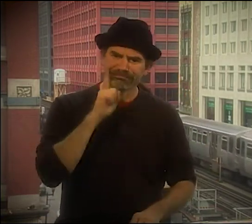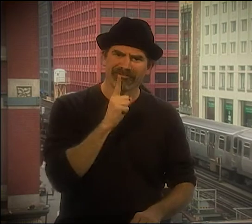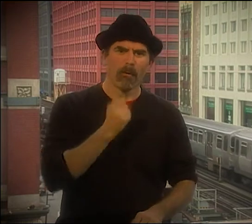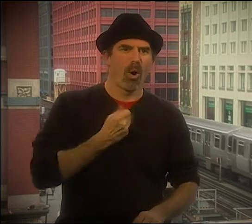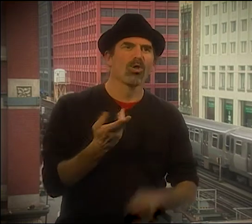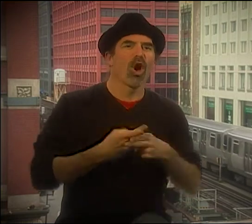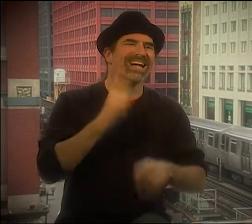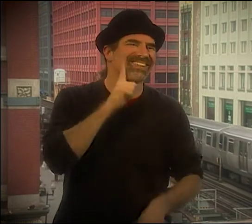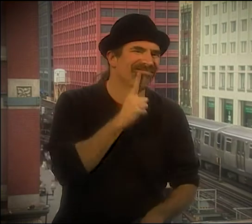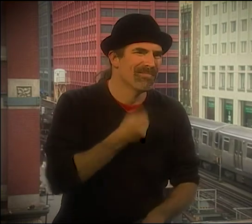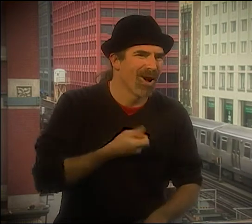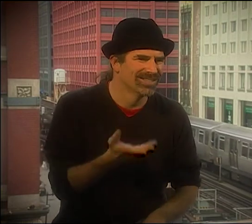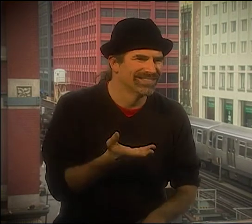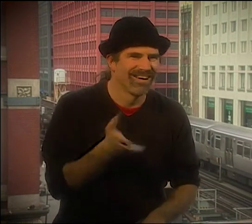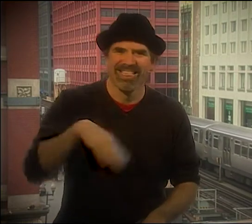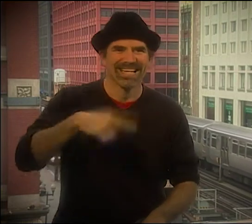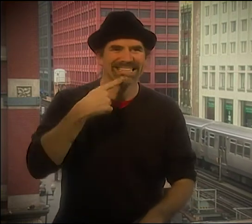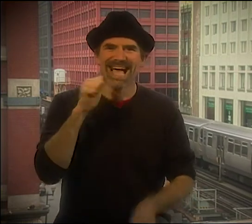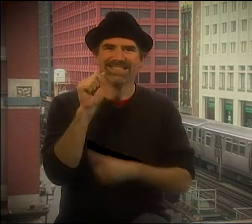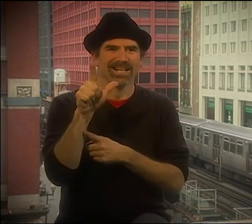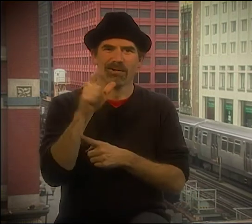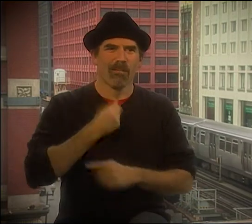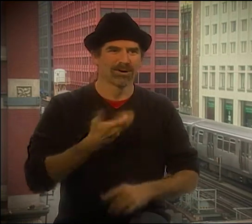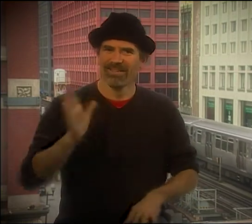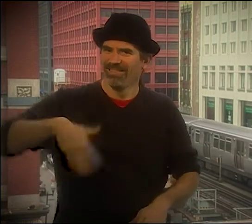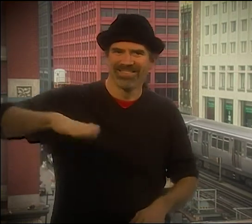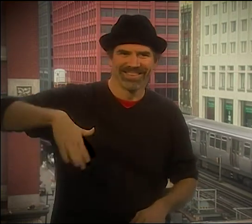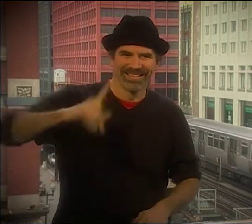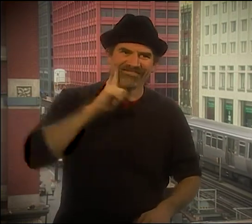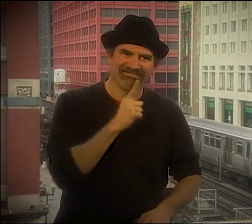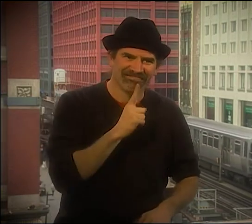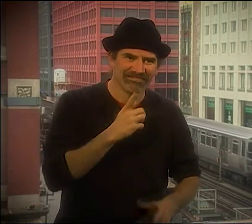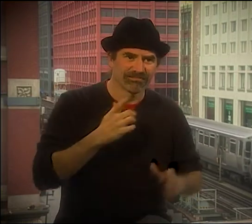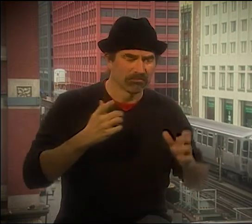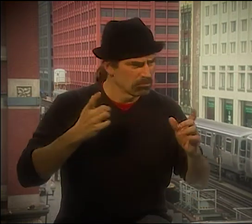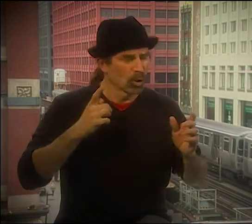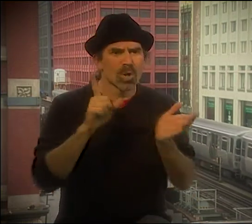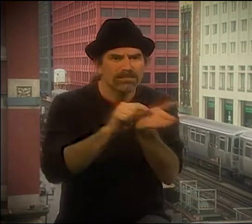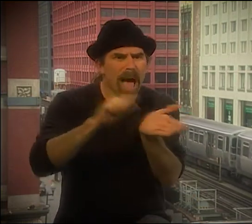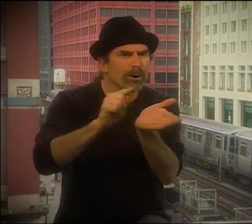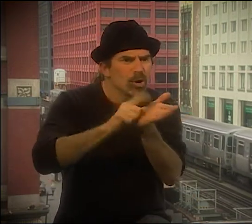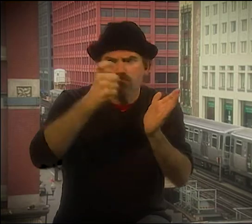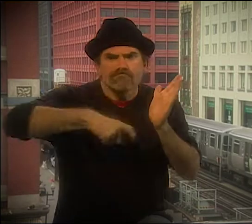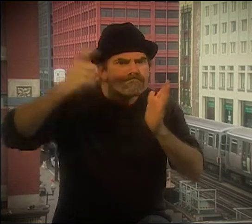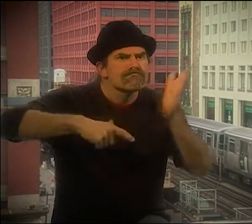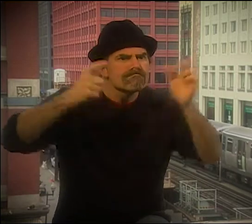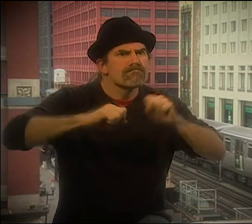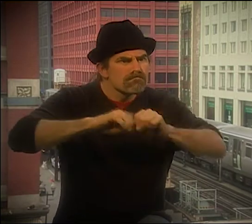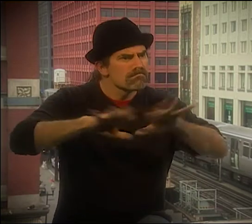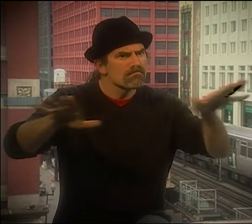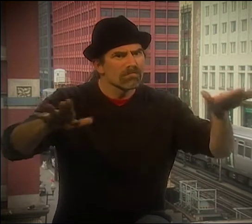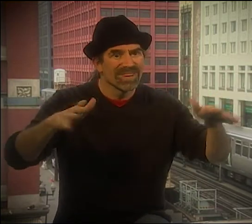PEOPLE WERE STARTING TO RECOGNIZE THIS DEAF POETRY STUFF WAS REALLY COOL. AND AT THE TIME, IT WAS CALLED DEAF POETRY.